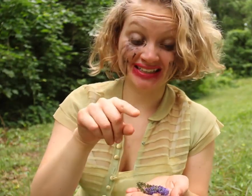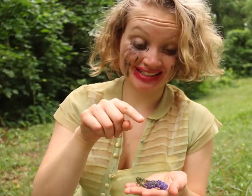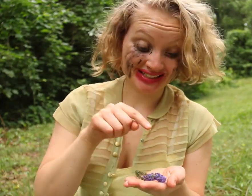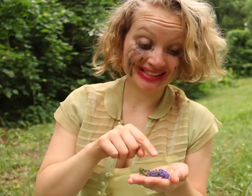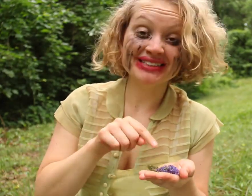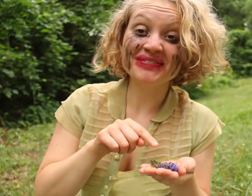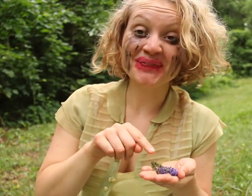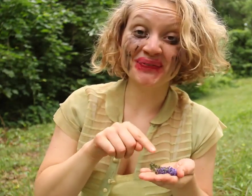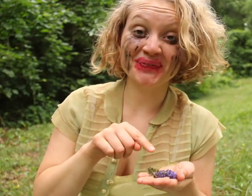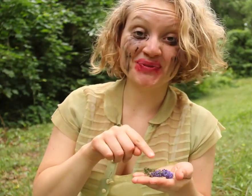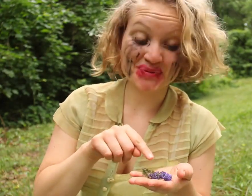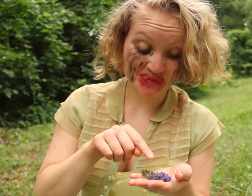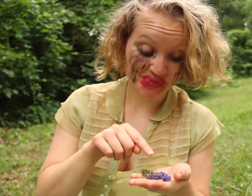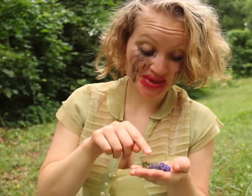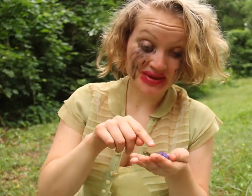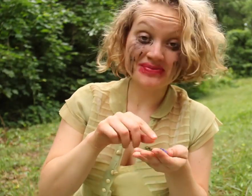There's fennel for you,